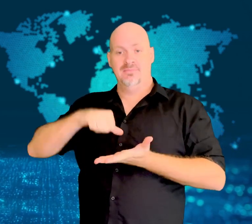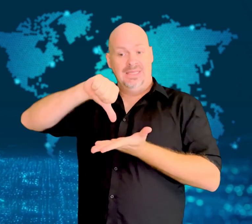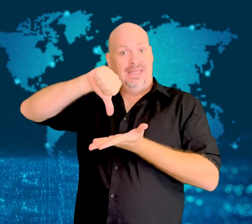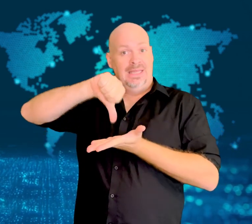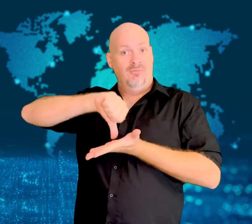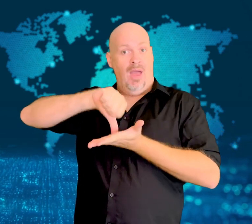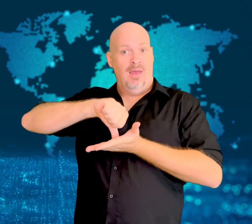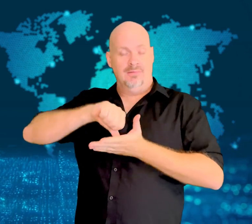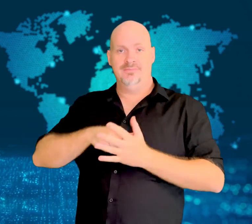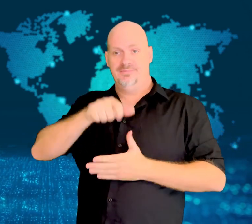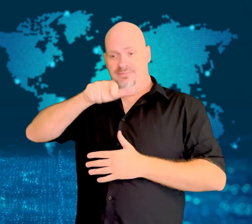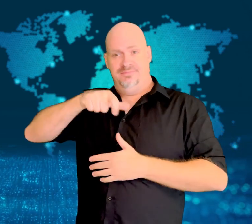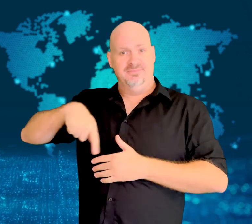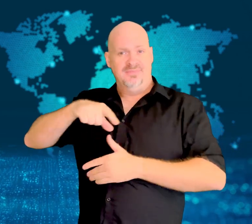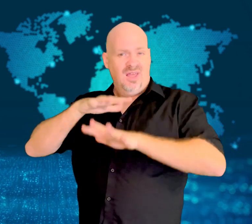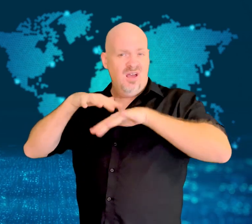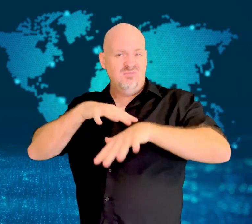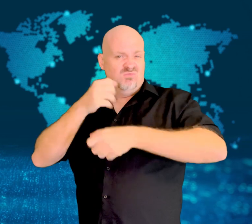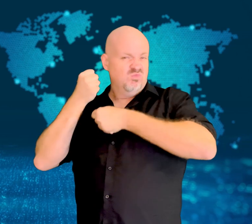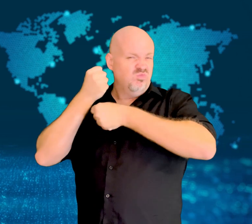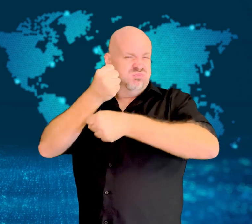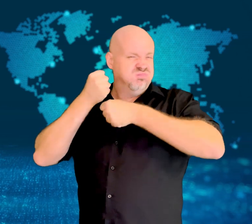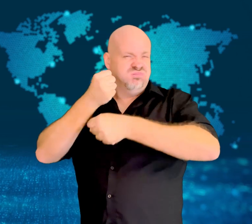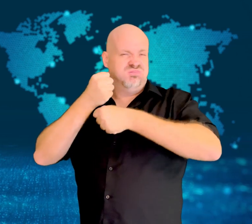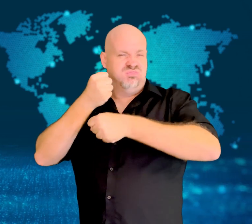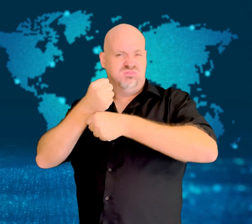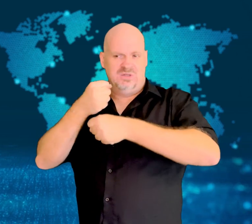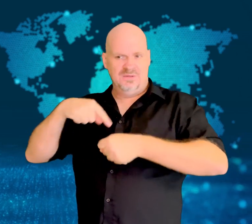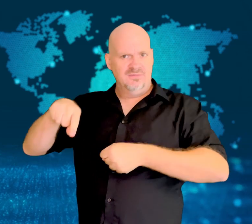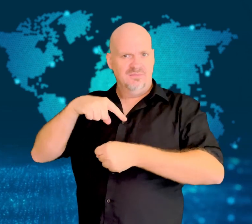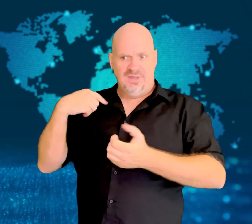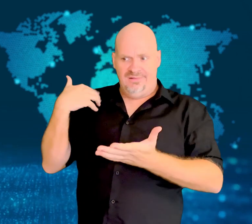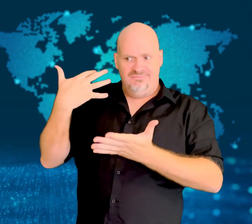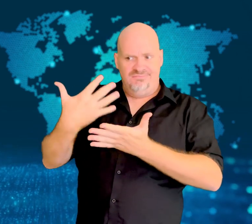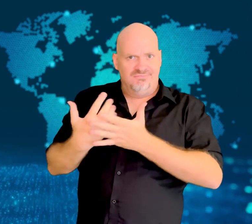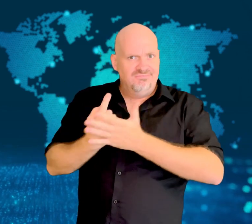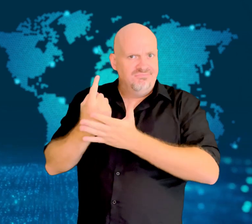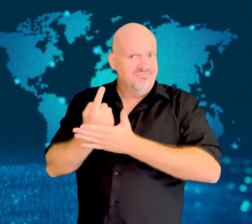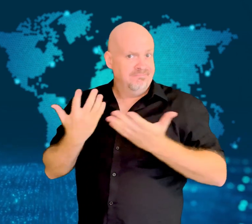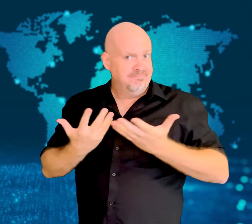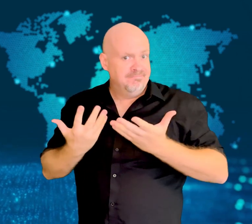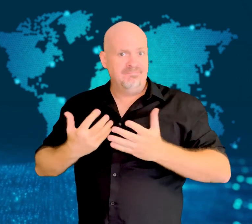Protest update